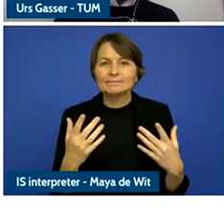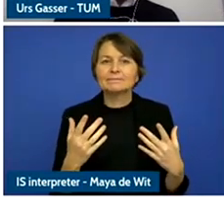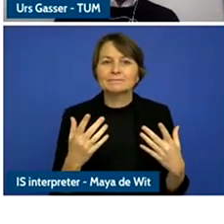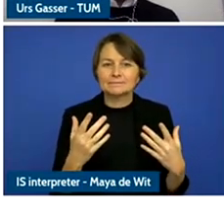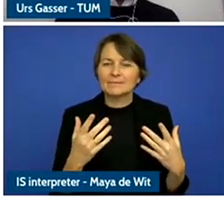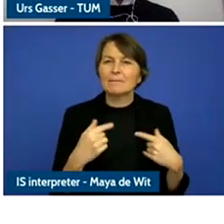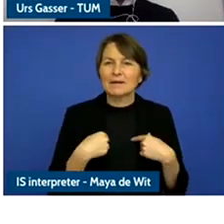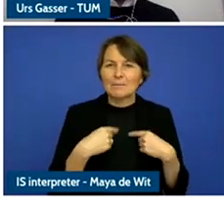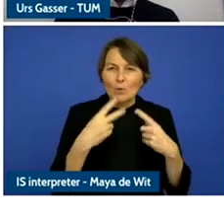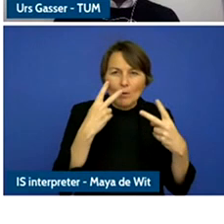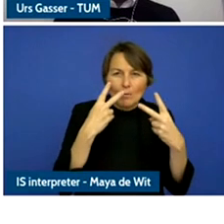overall compared to 15 years ago.